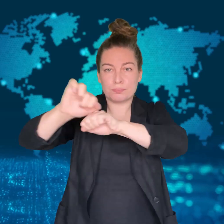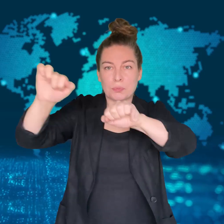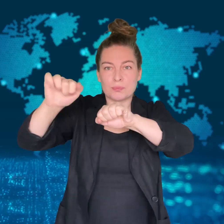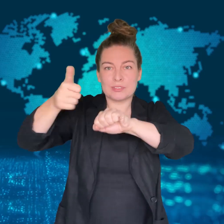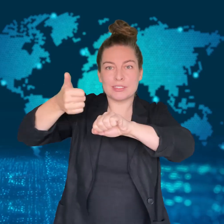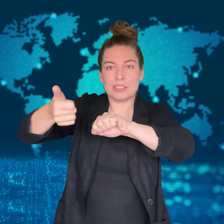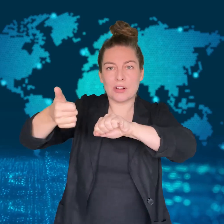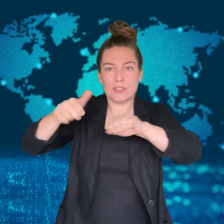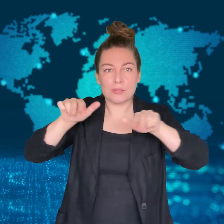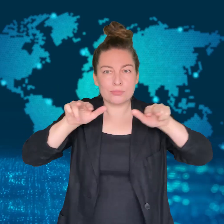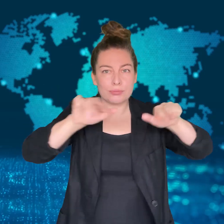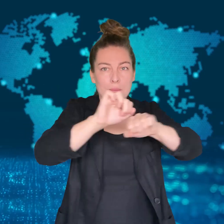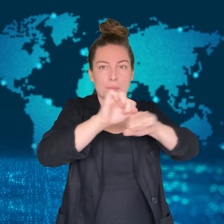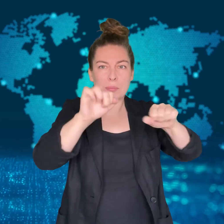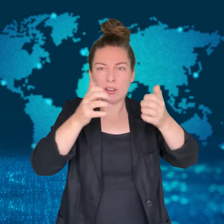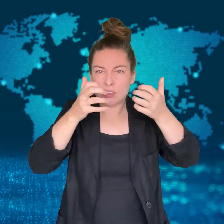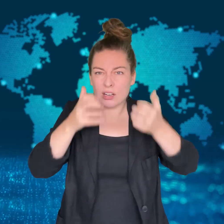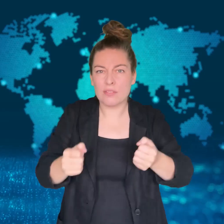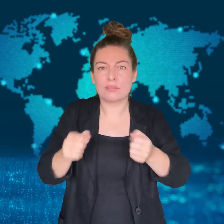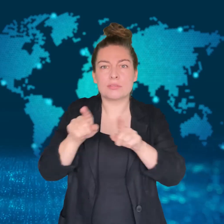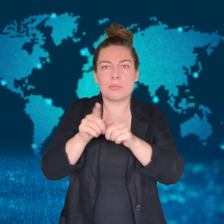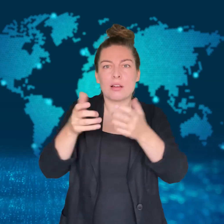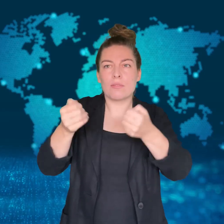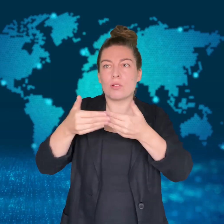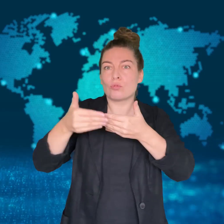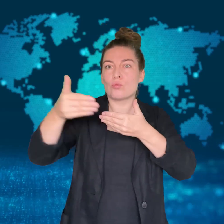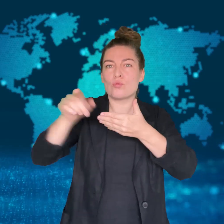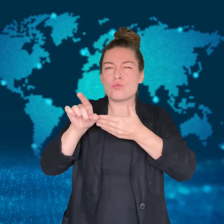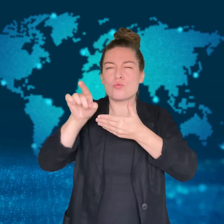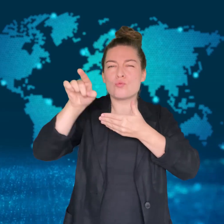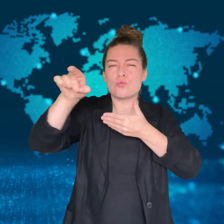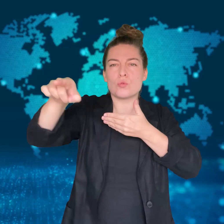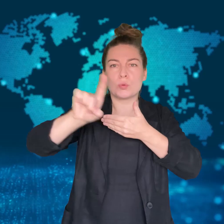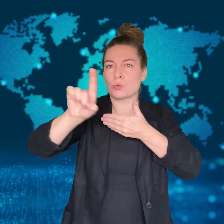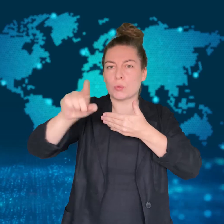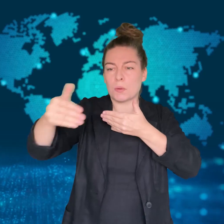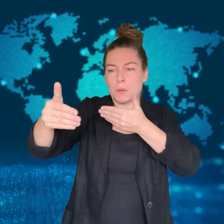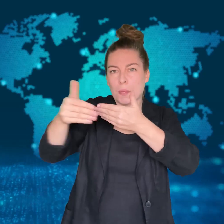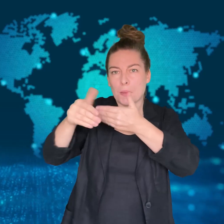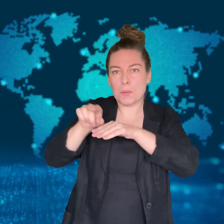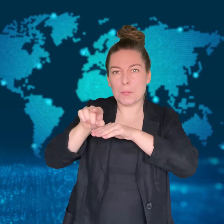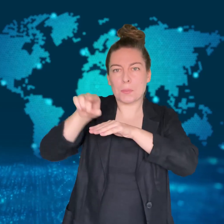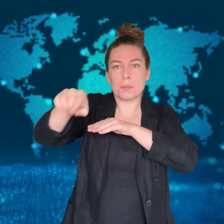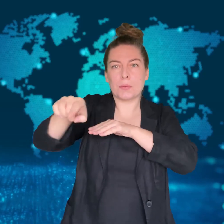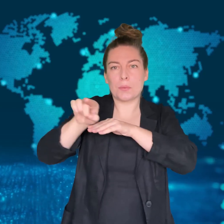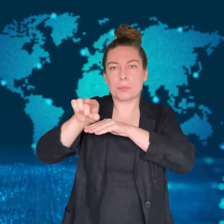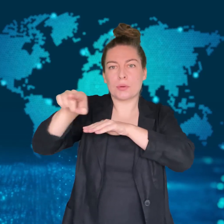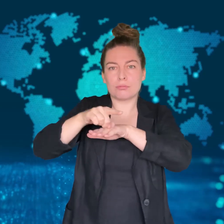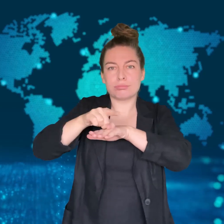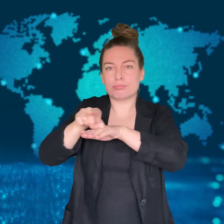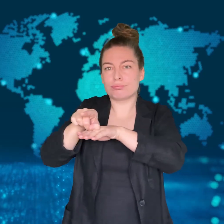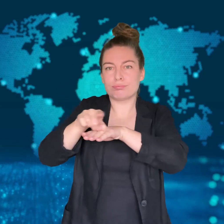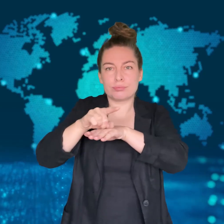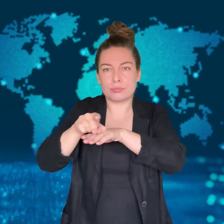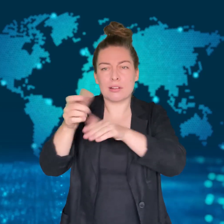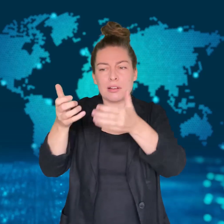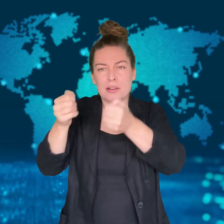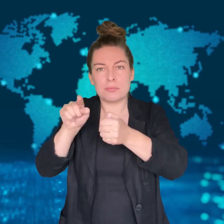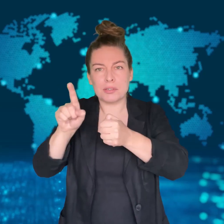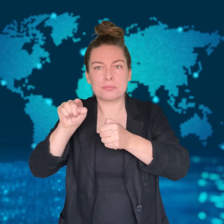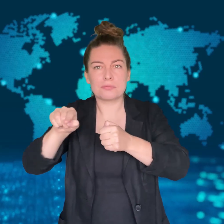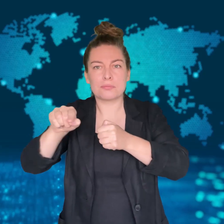and a limited supply of short- range surface missiles.